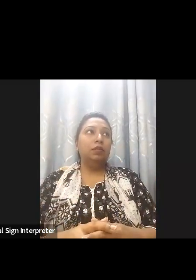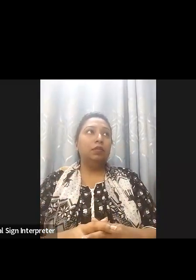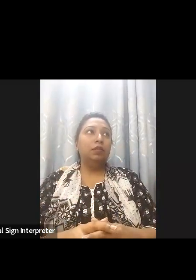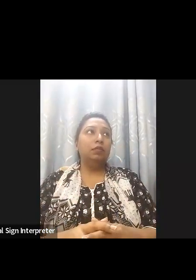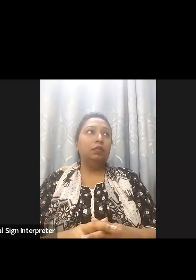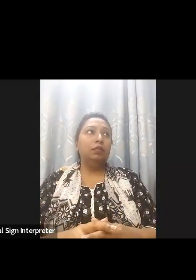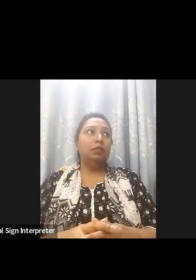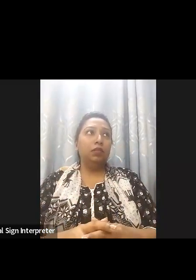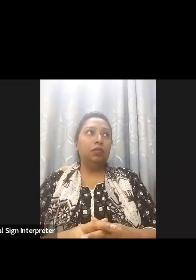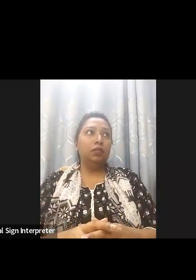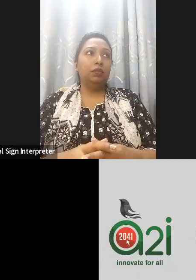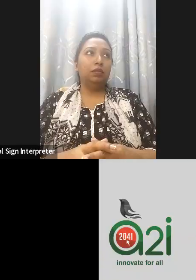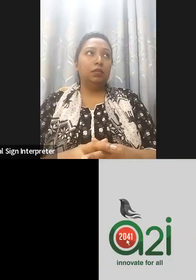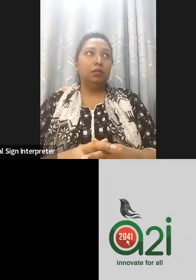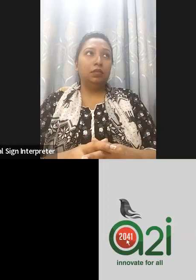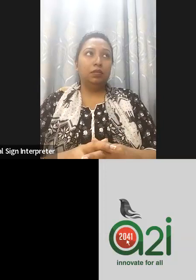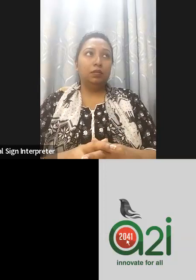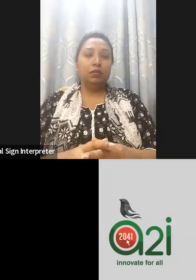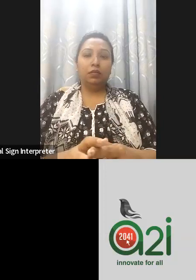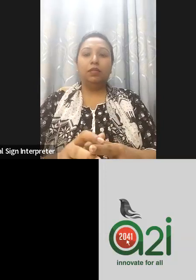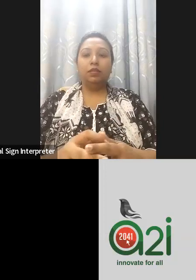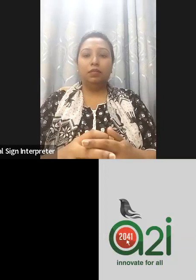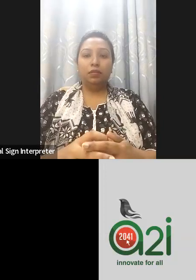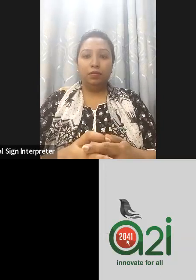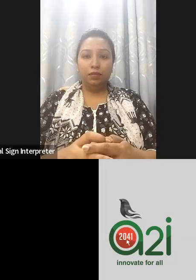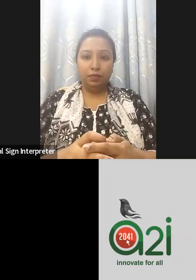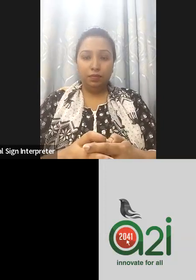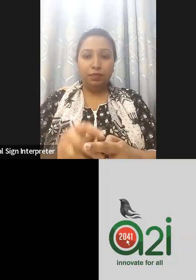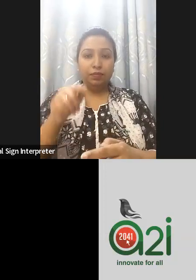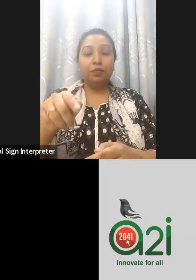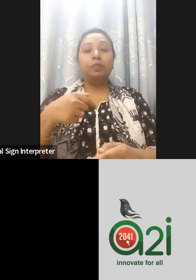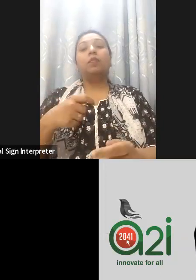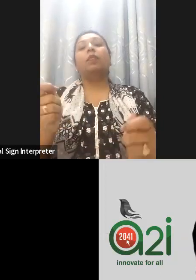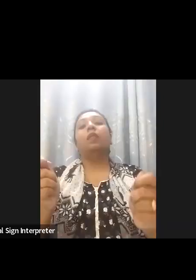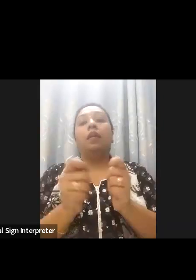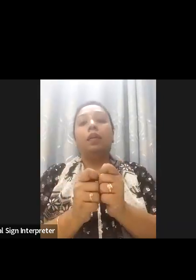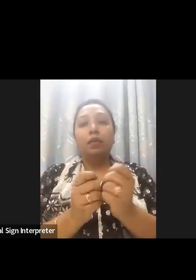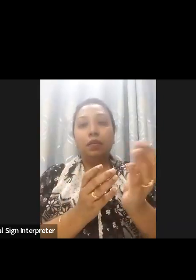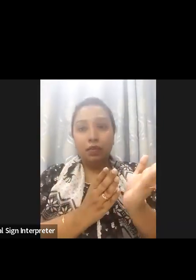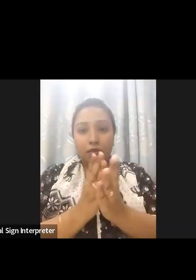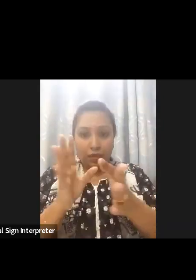initiative absolutely focuses on inclusion of digital initiatives for disabled individuals.